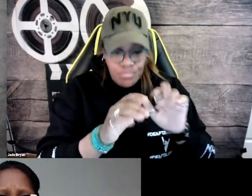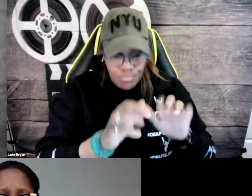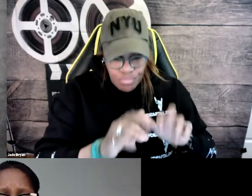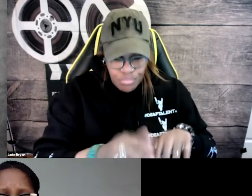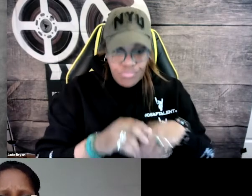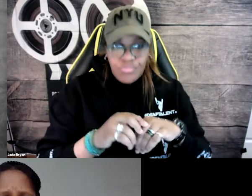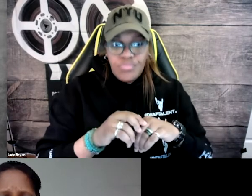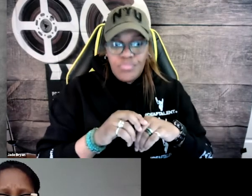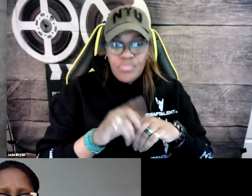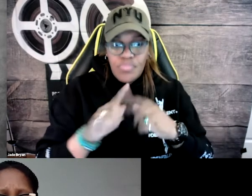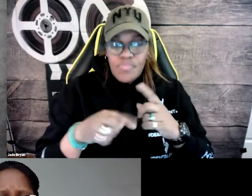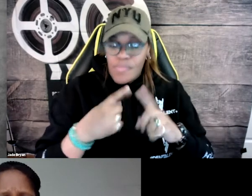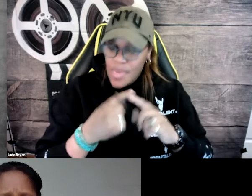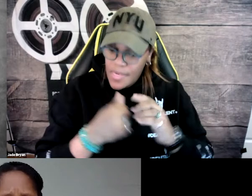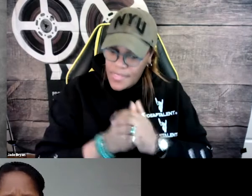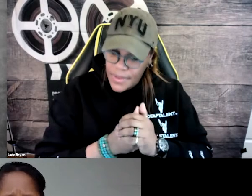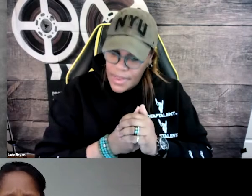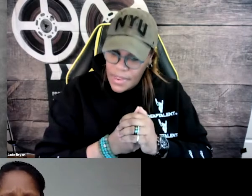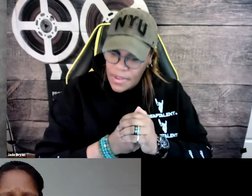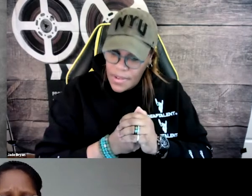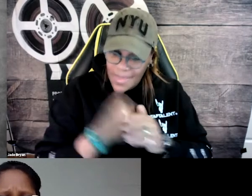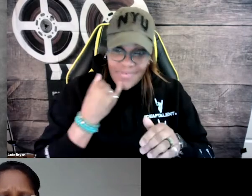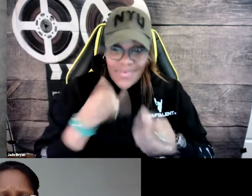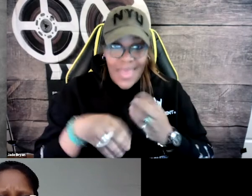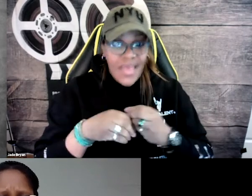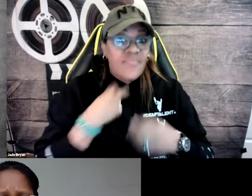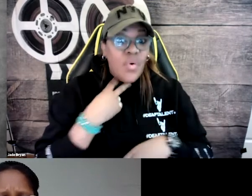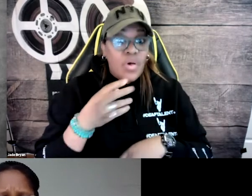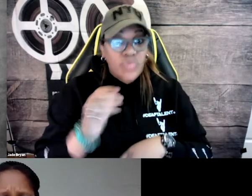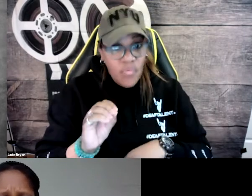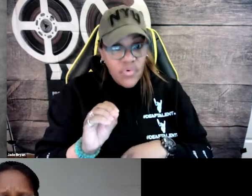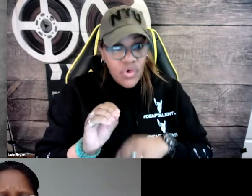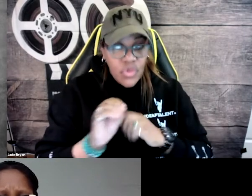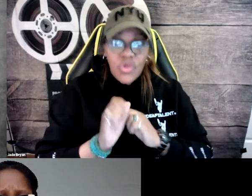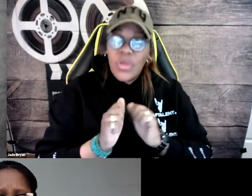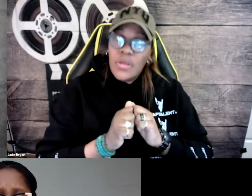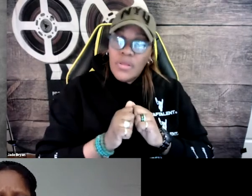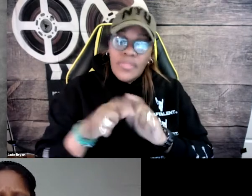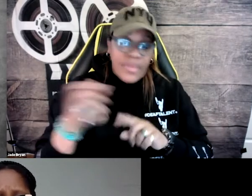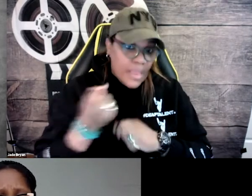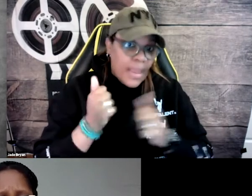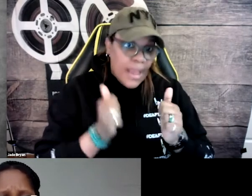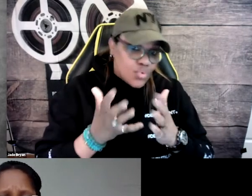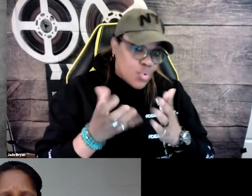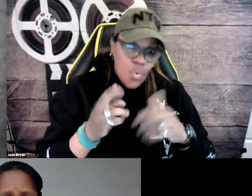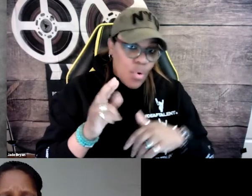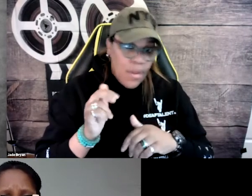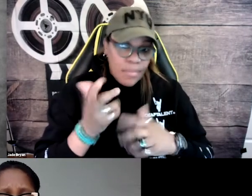spoken, type it out, do the translation for us, and then we had to add the voiceover at that point.